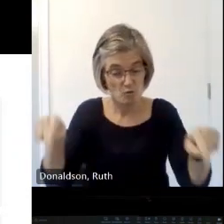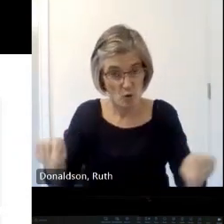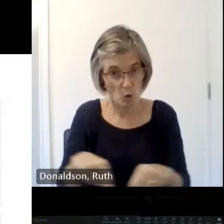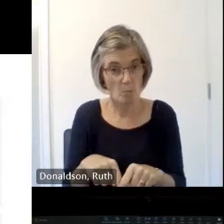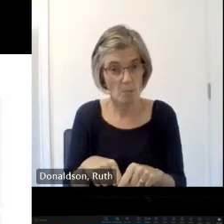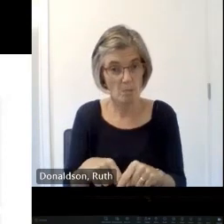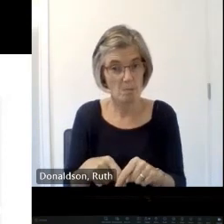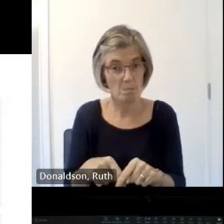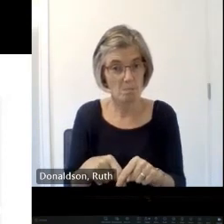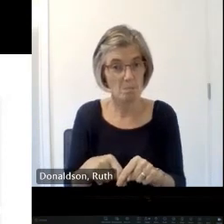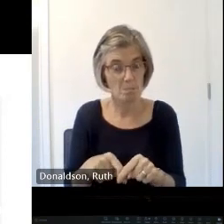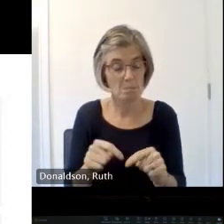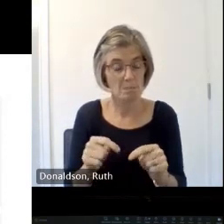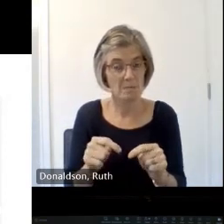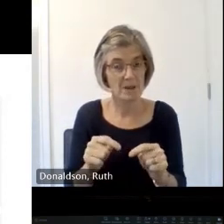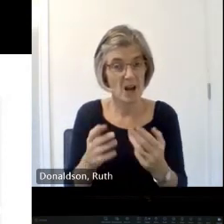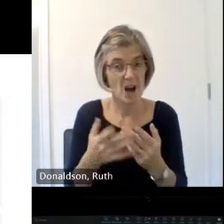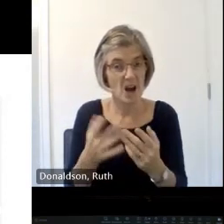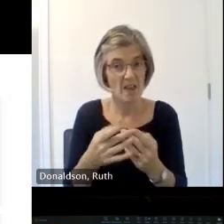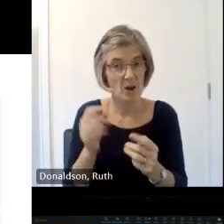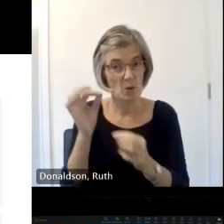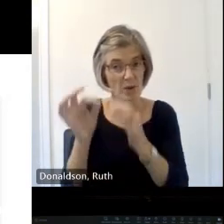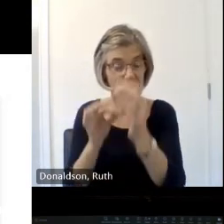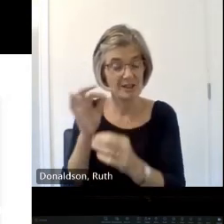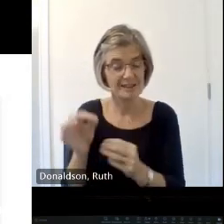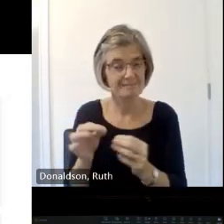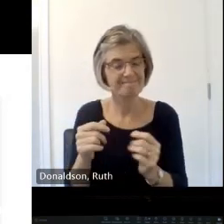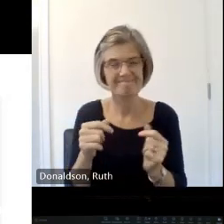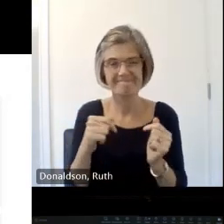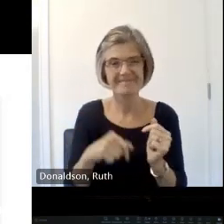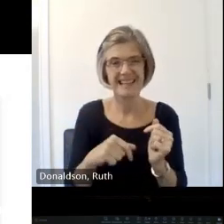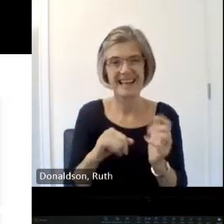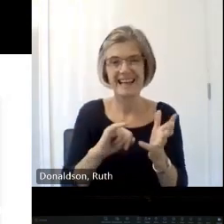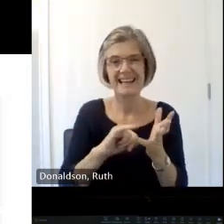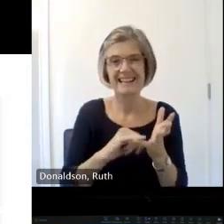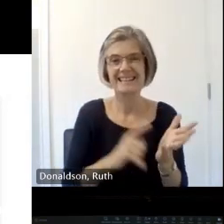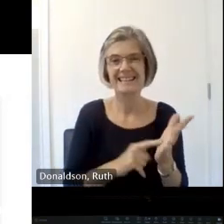doesn't let you do at the moment is for your Sal to log in your Sal and answer them so that's